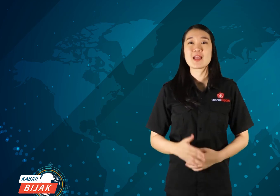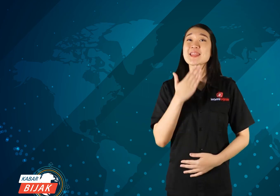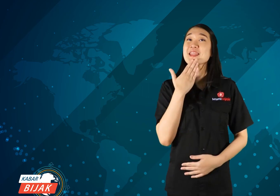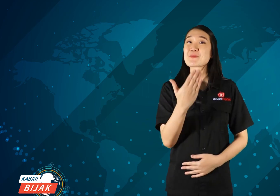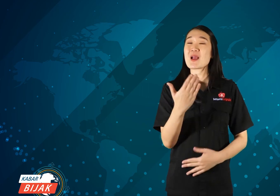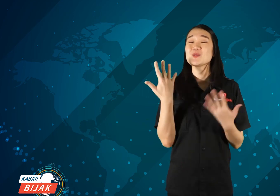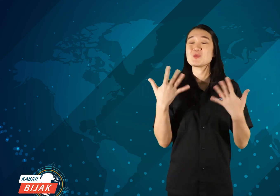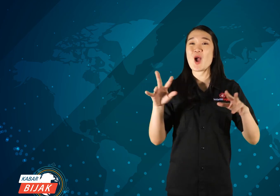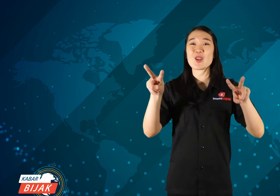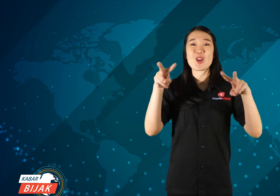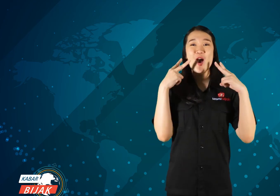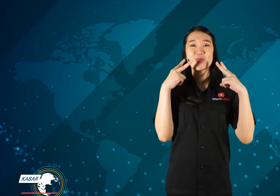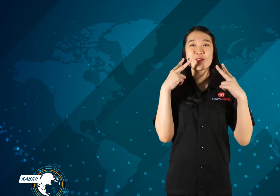Thank you for watching.